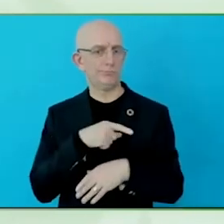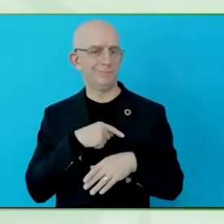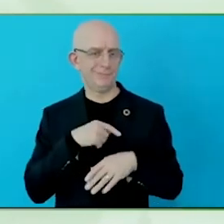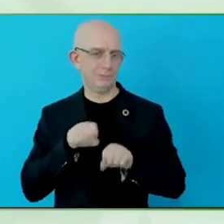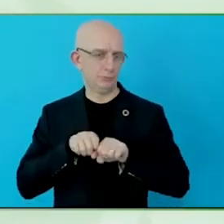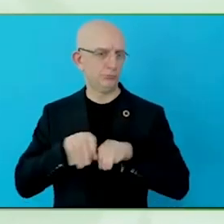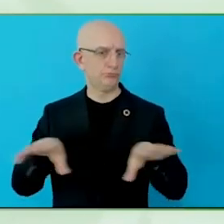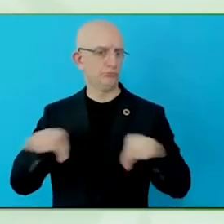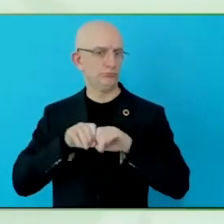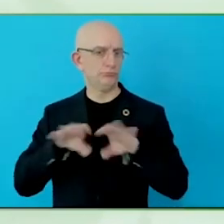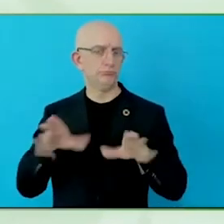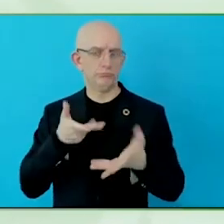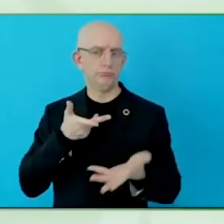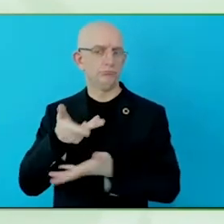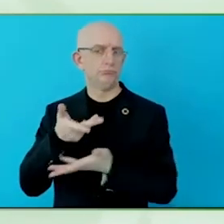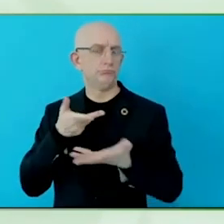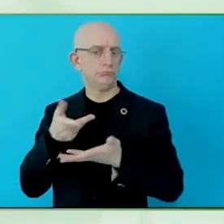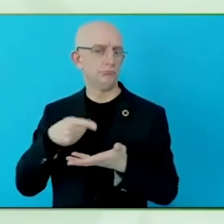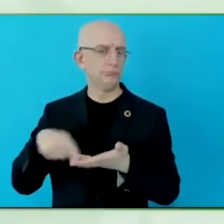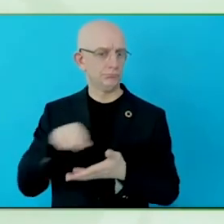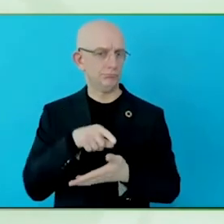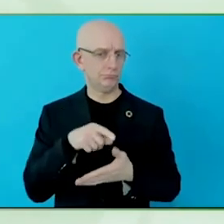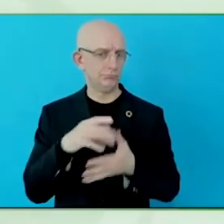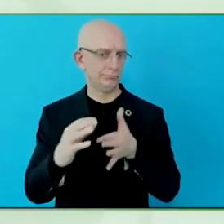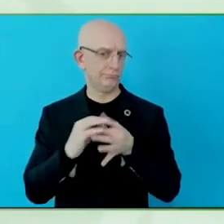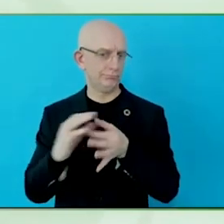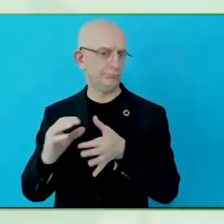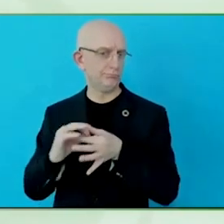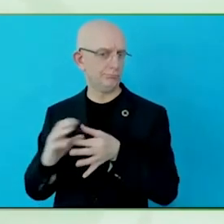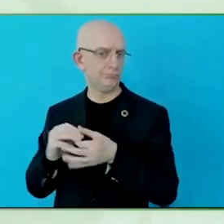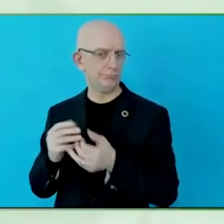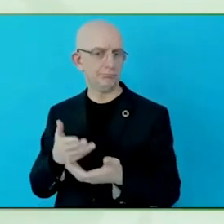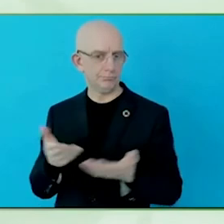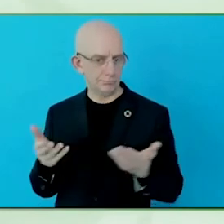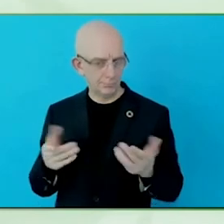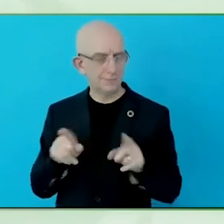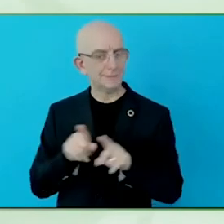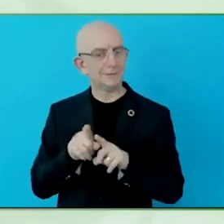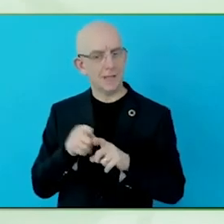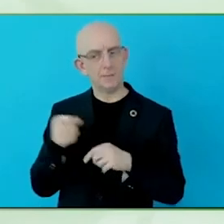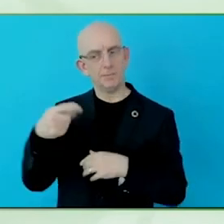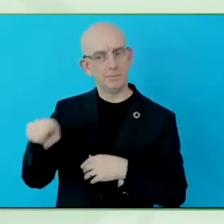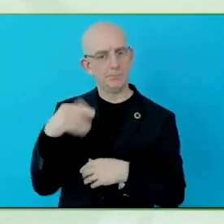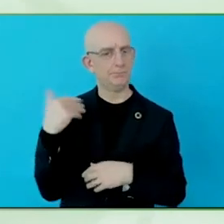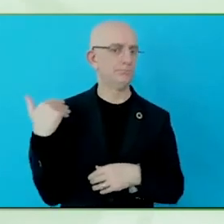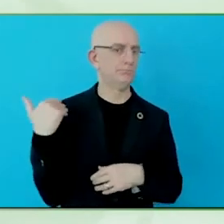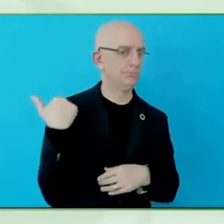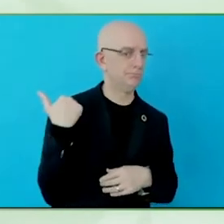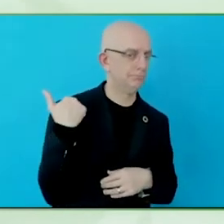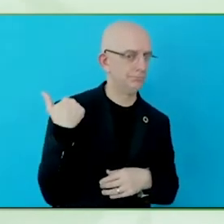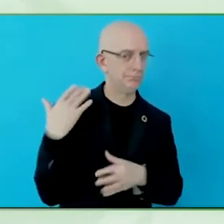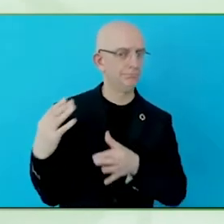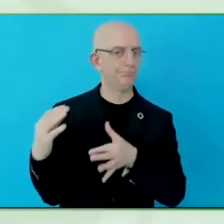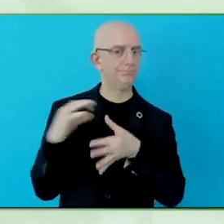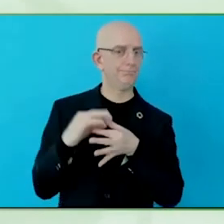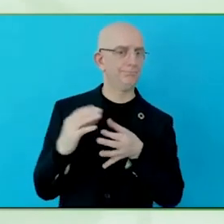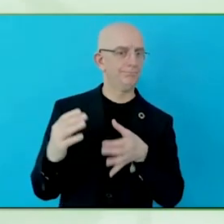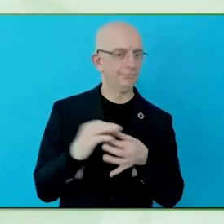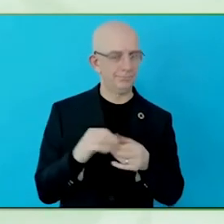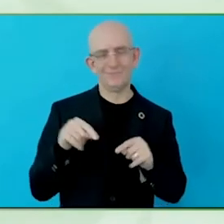In banking, we call it omni-channel, and so there are many different ways in which you can work with the bank, either in a